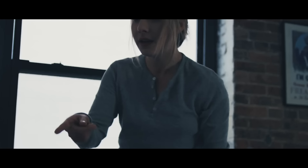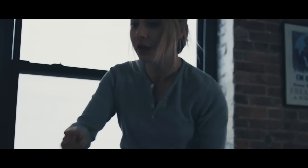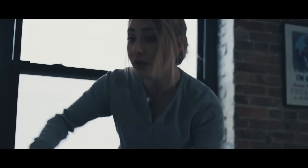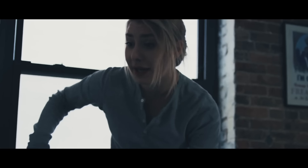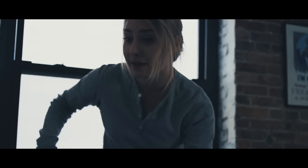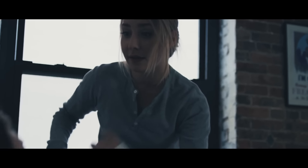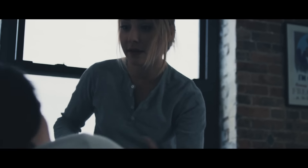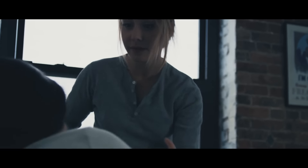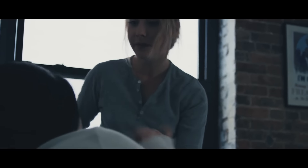YOU'RE LATE